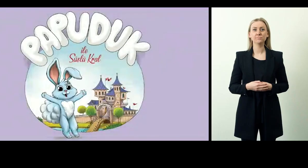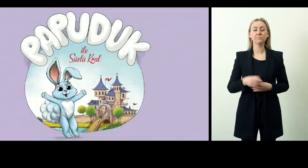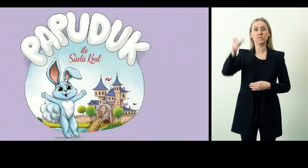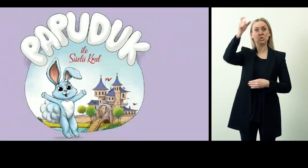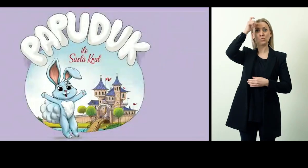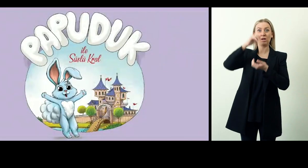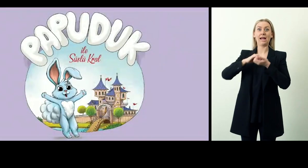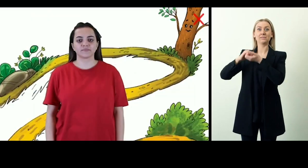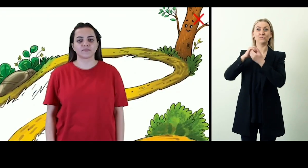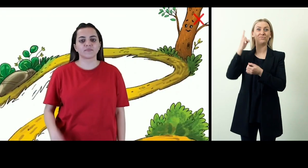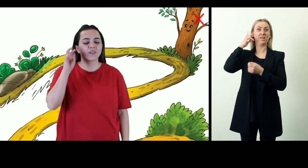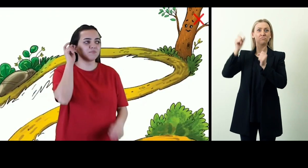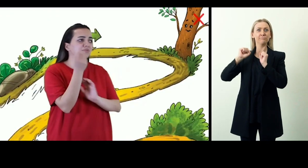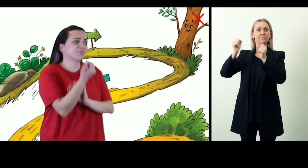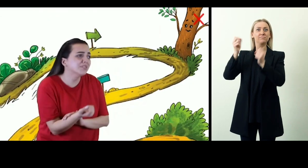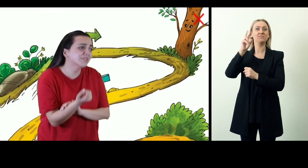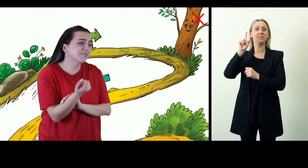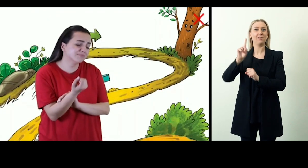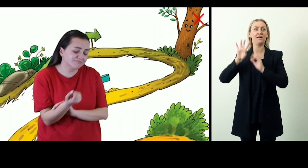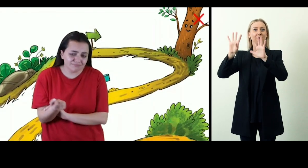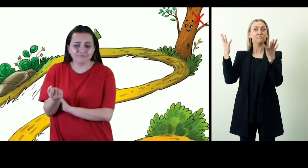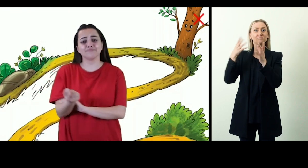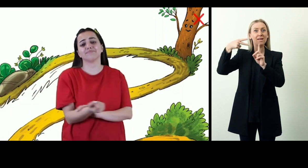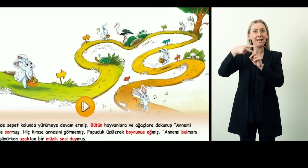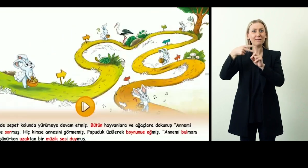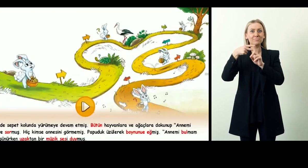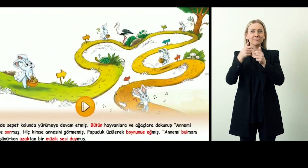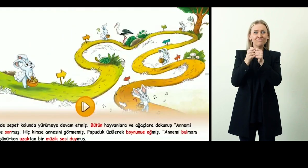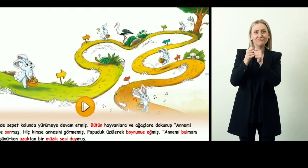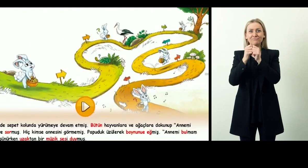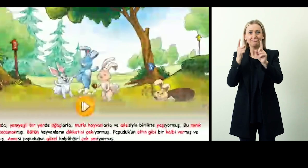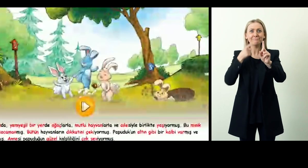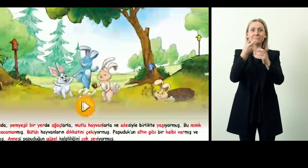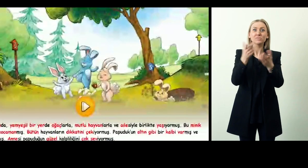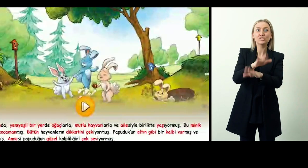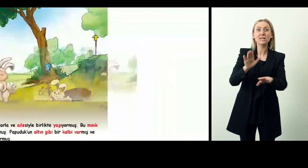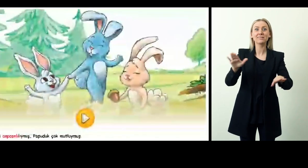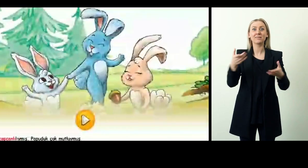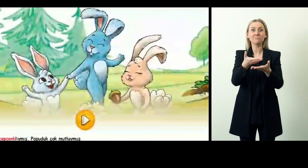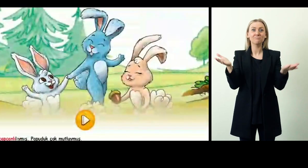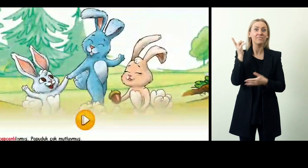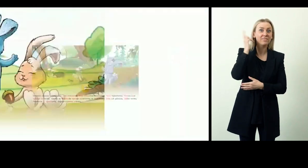In 2019, the Turkish Association of the Deaf launched an interactive video app aimed at children with hearing disabilities